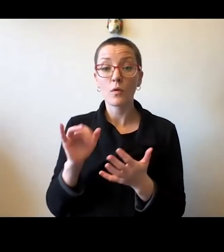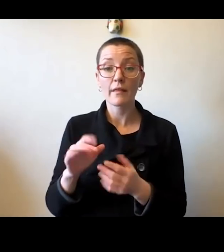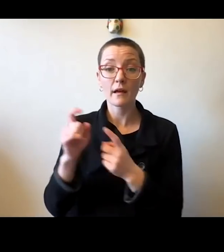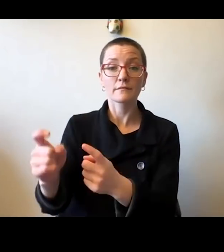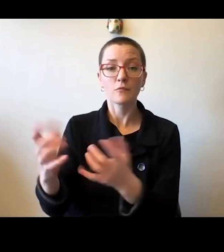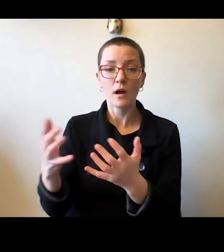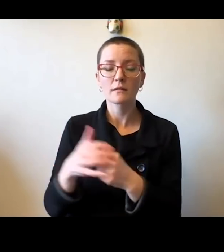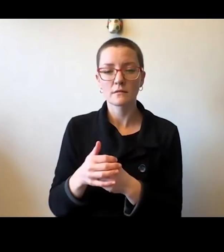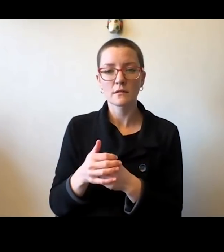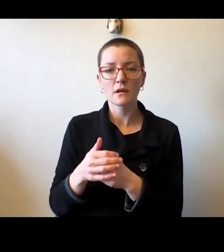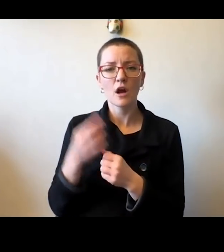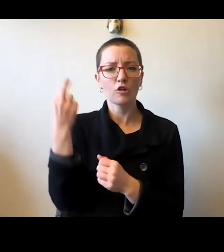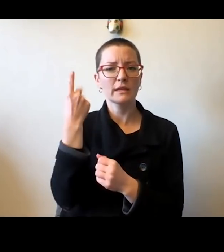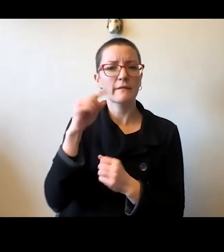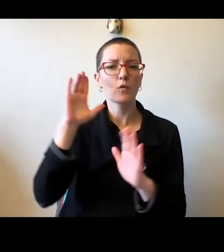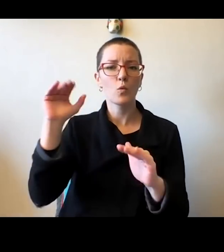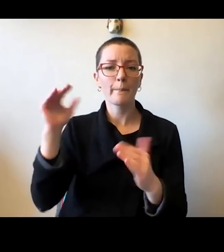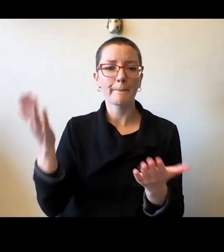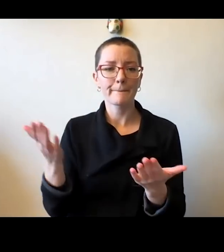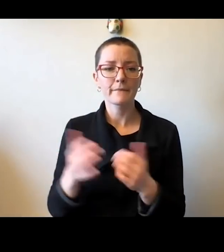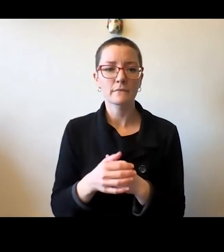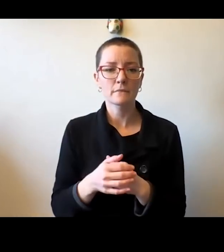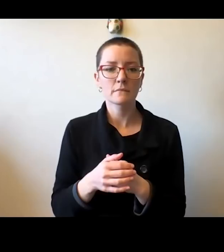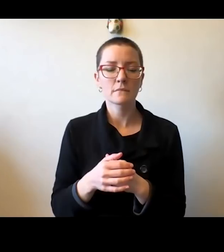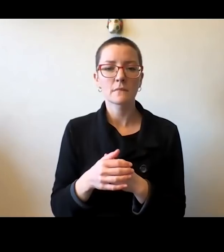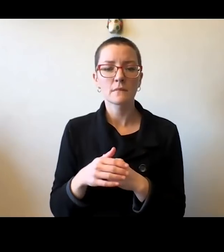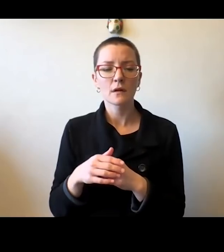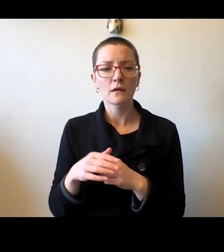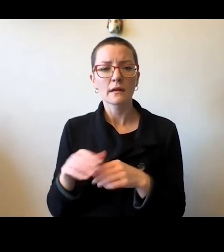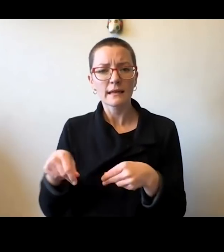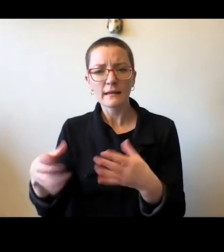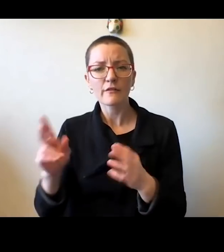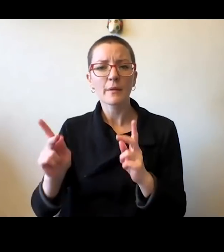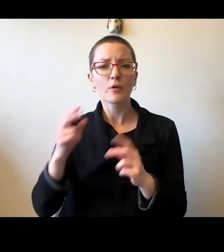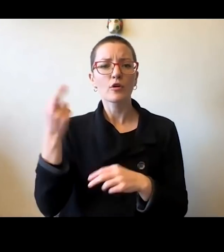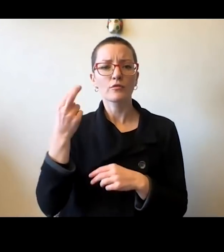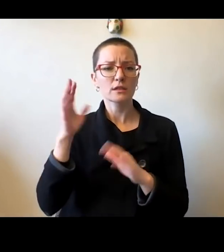Hope for things like a simple, quick test that can keep families and communities safe